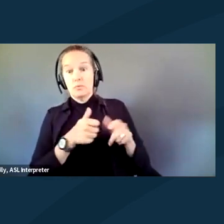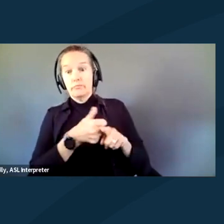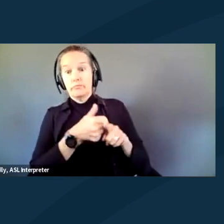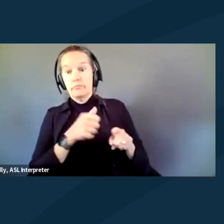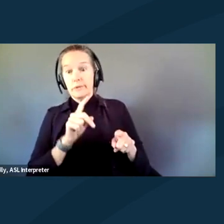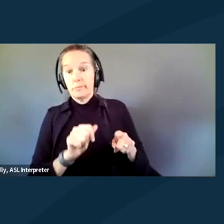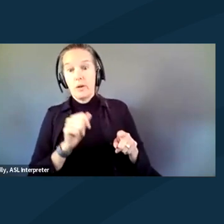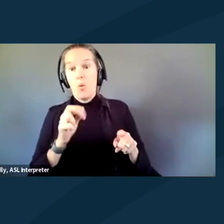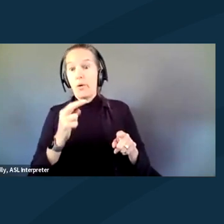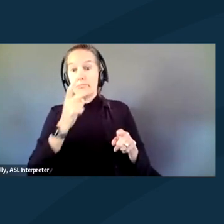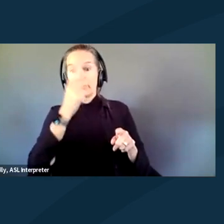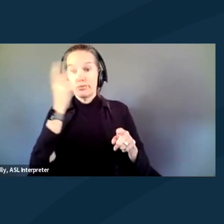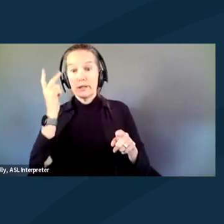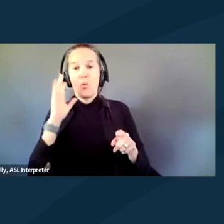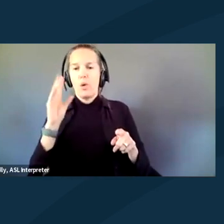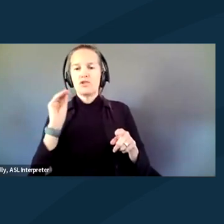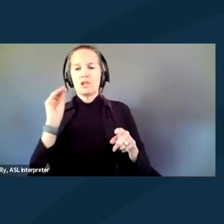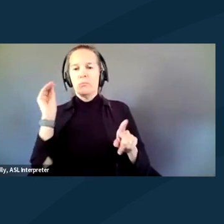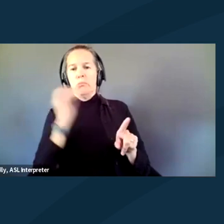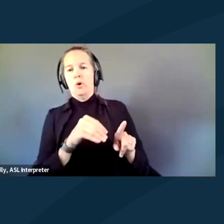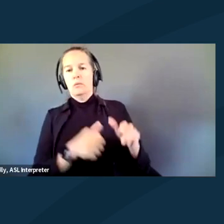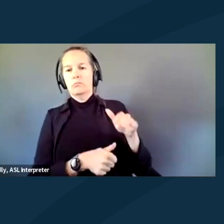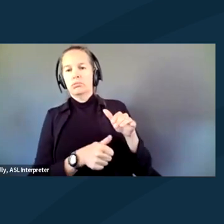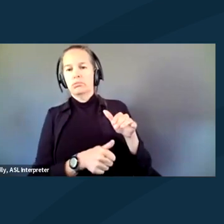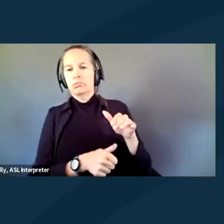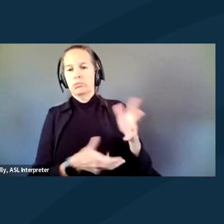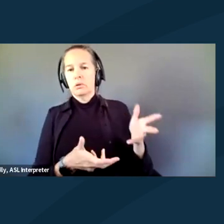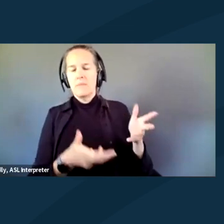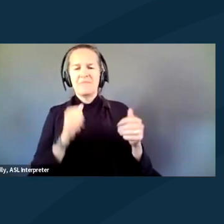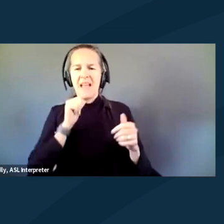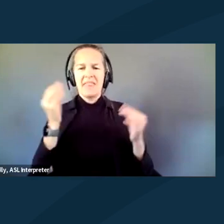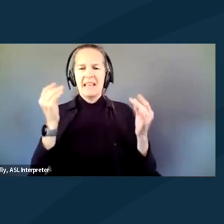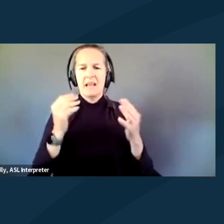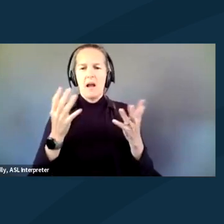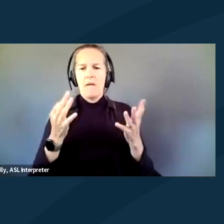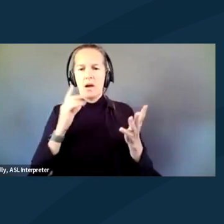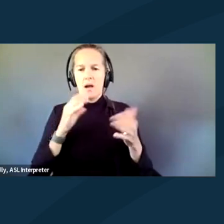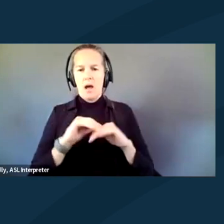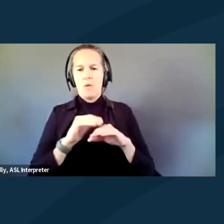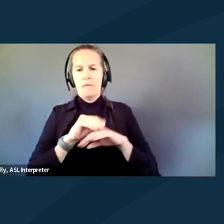They say, "We'll just put them here 'cause we don't know what else to do," not thinking of the greater implications that that has.